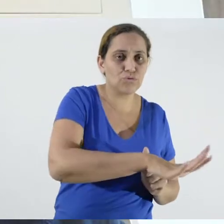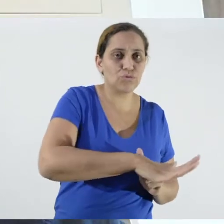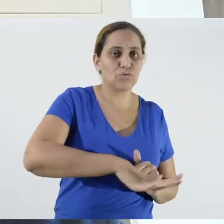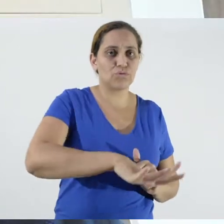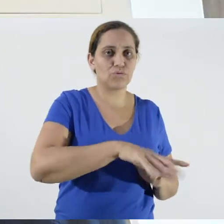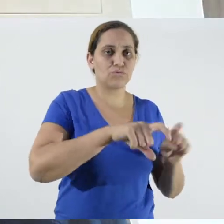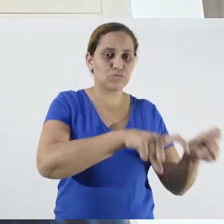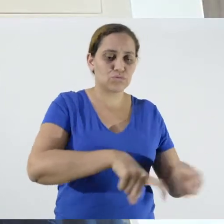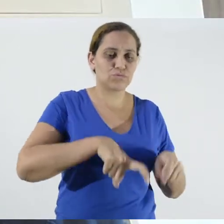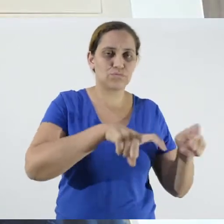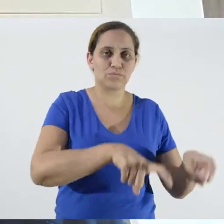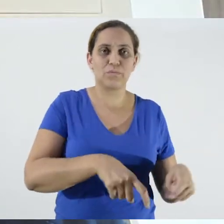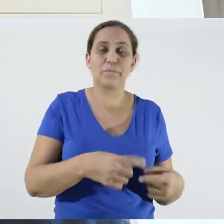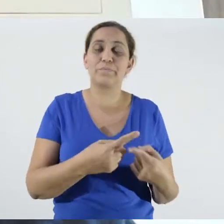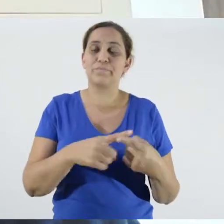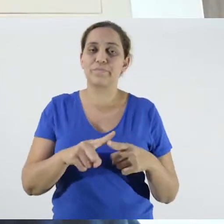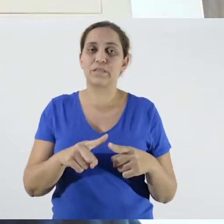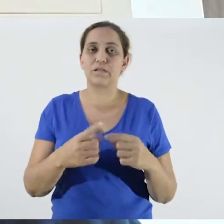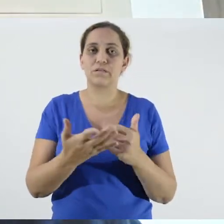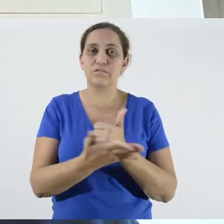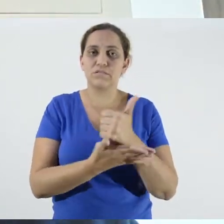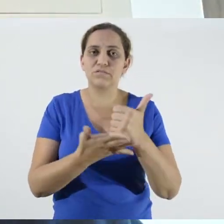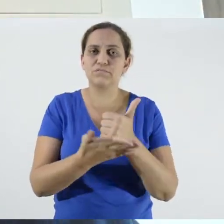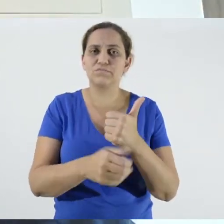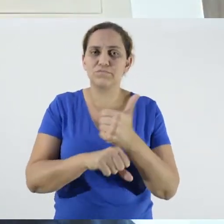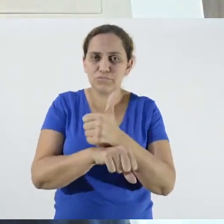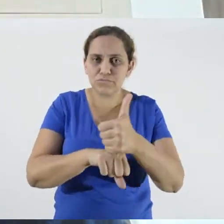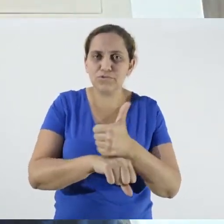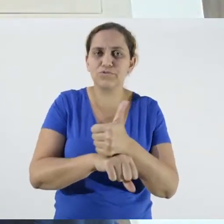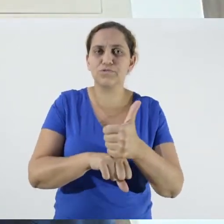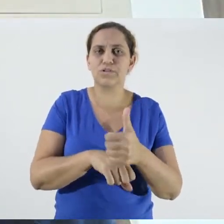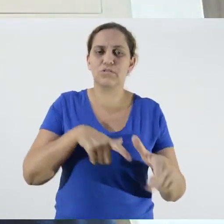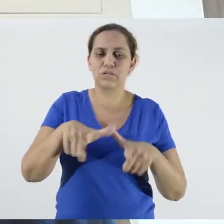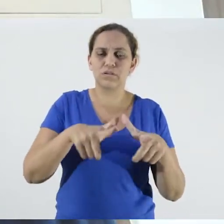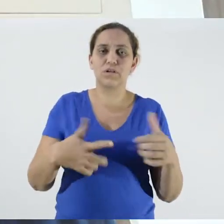that this professional who will be working with the rural producer